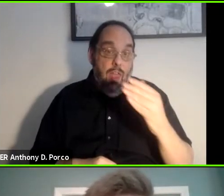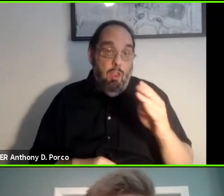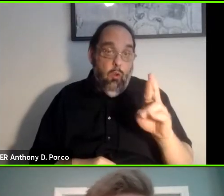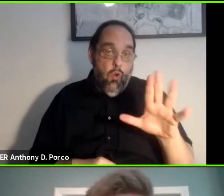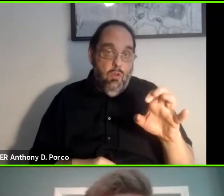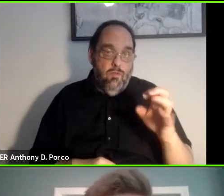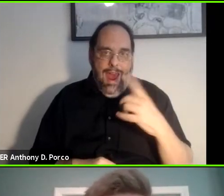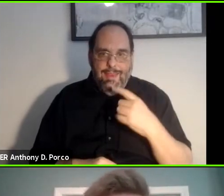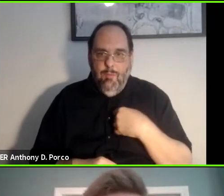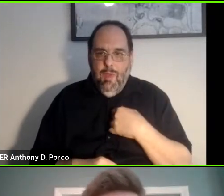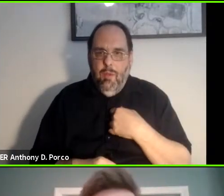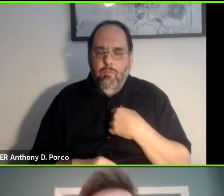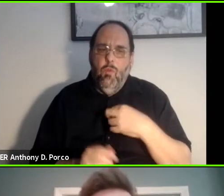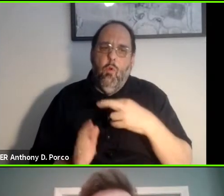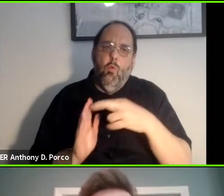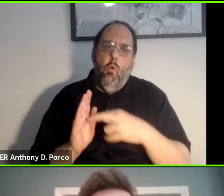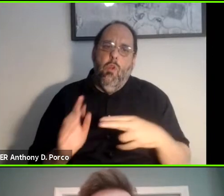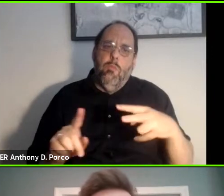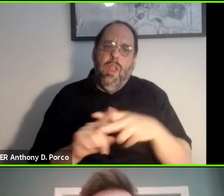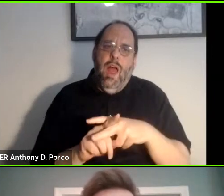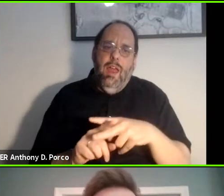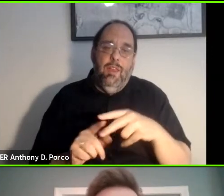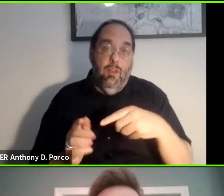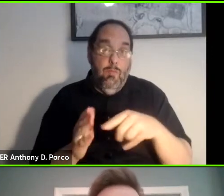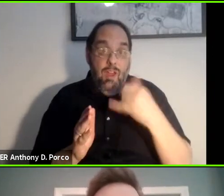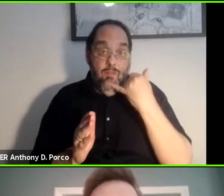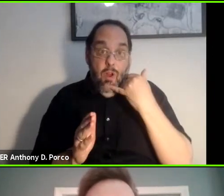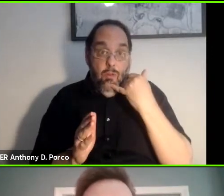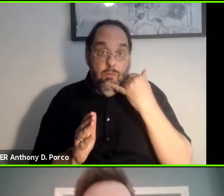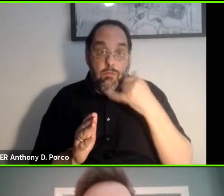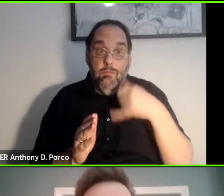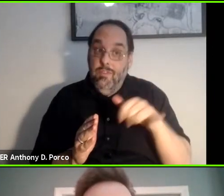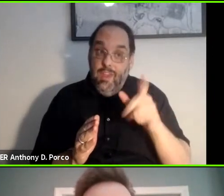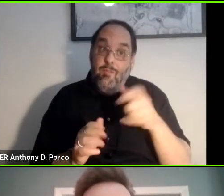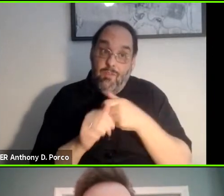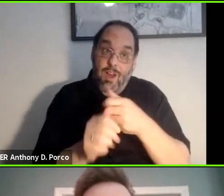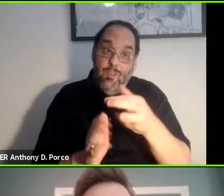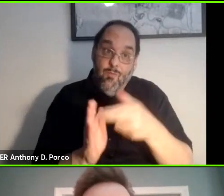Yeah, those rules that apply to payphones they are still in existence but there aren't any payphones.